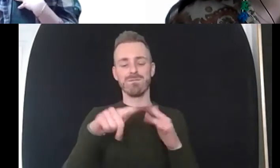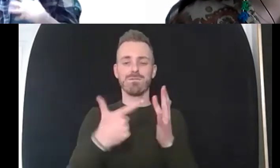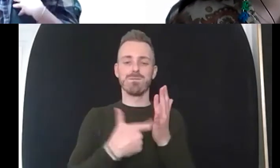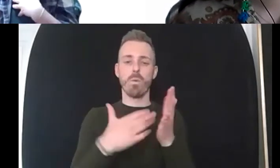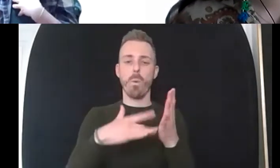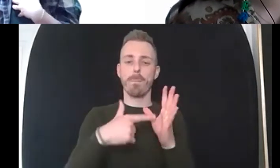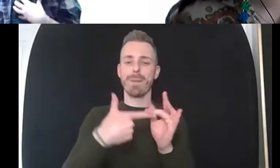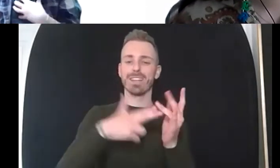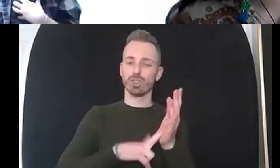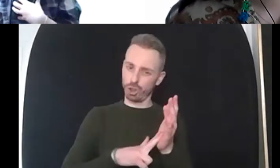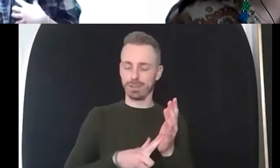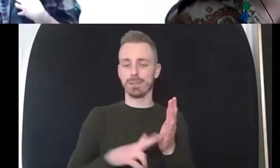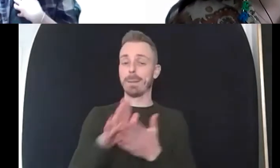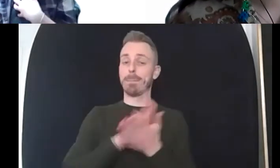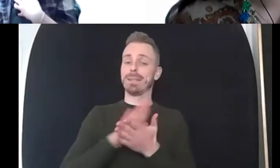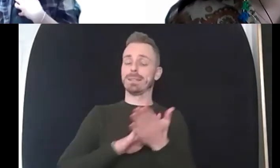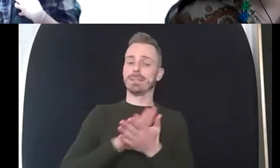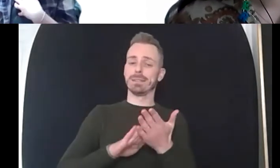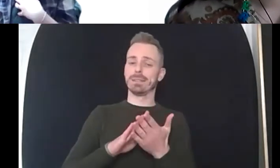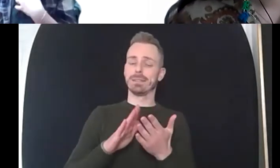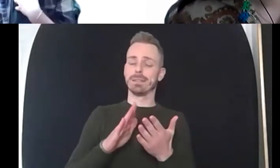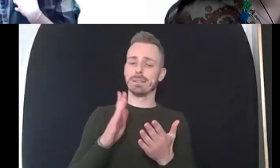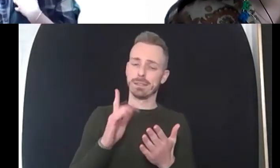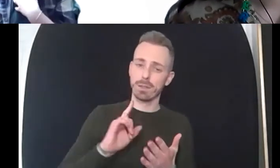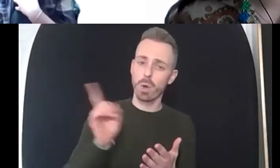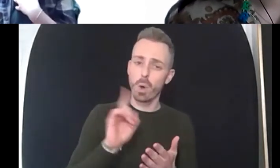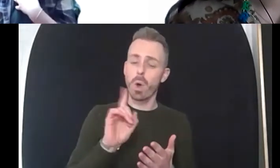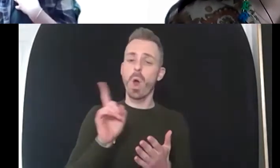feel about yourself that you know about yourself but you don't like about yourself